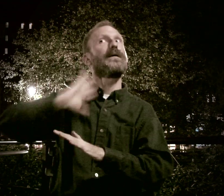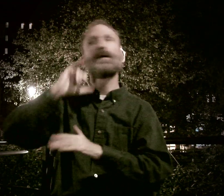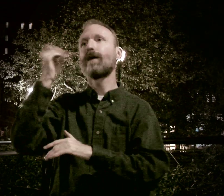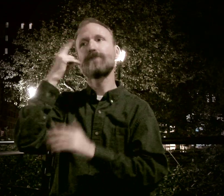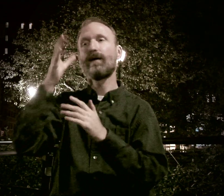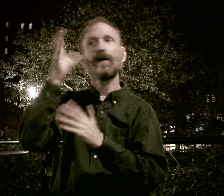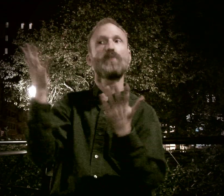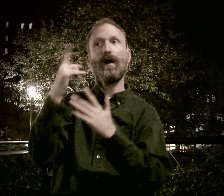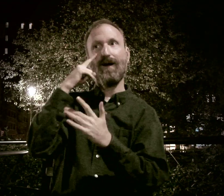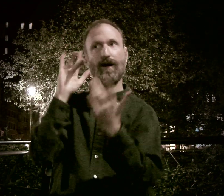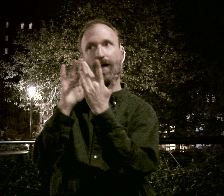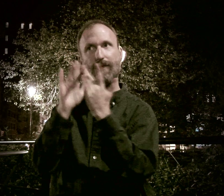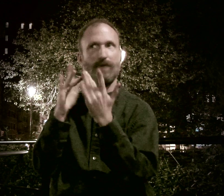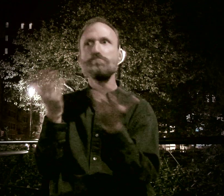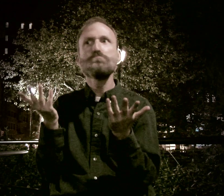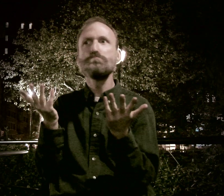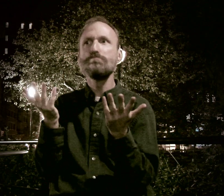Now I see, but back then I didn't understand the concept of making eye contact.